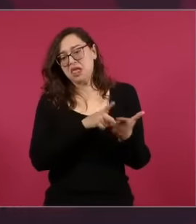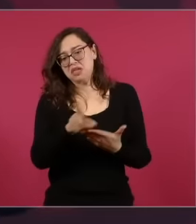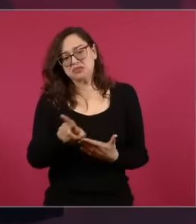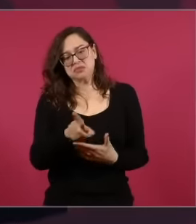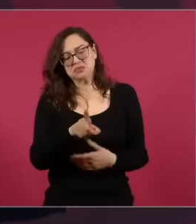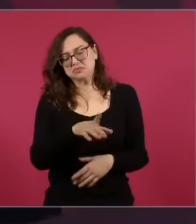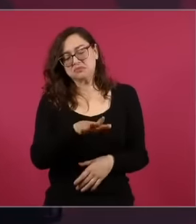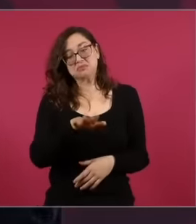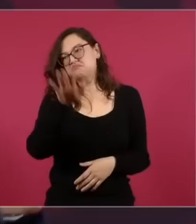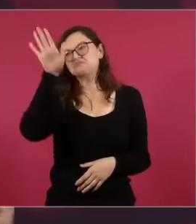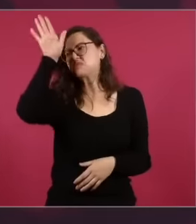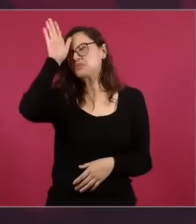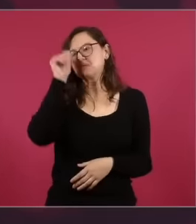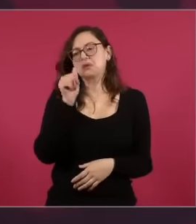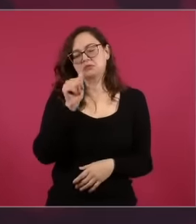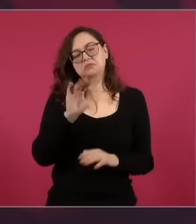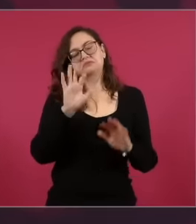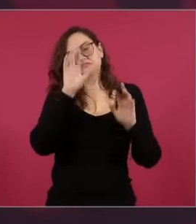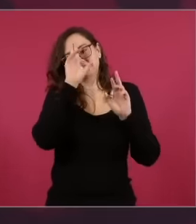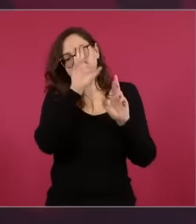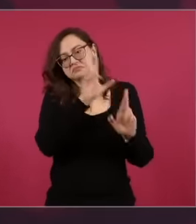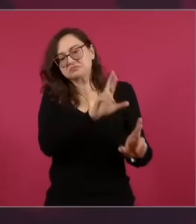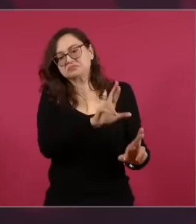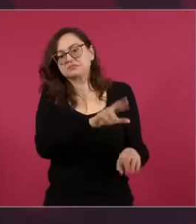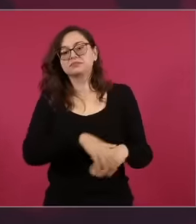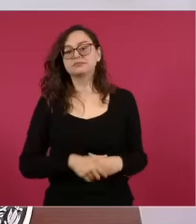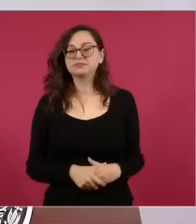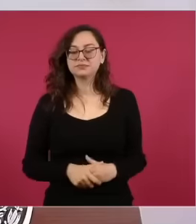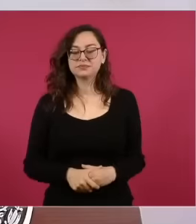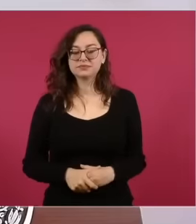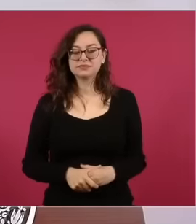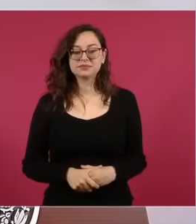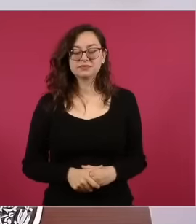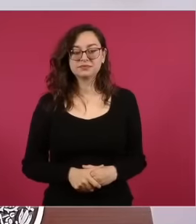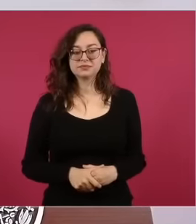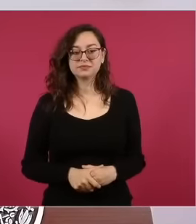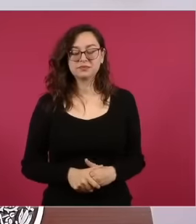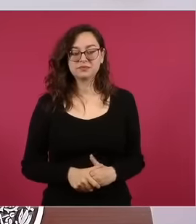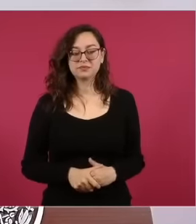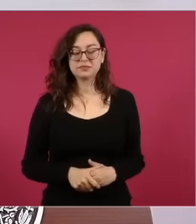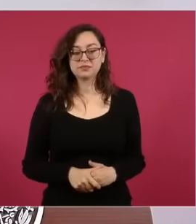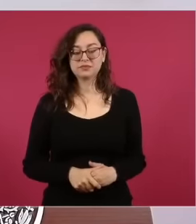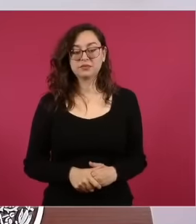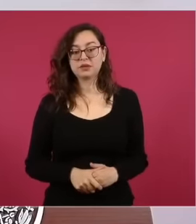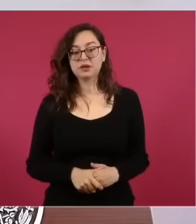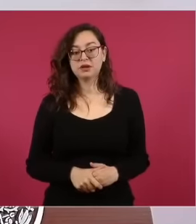us Because that is